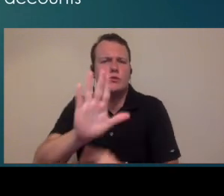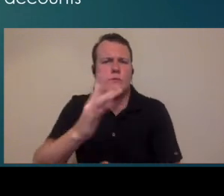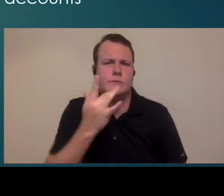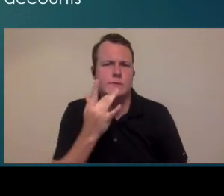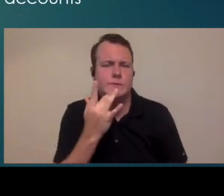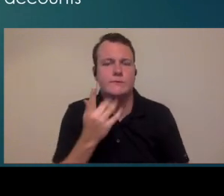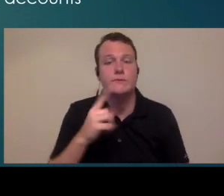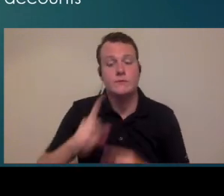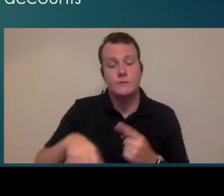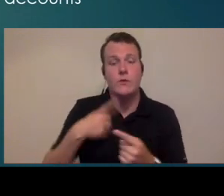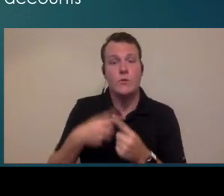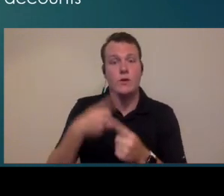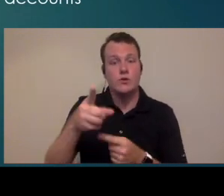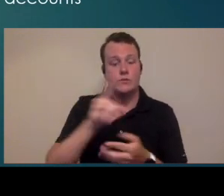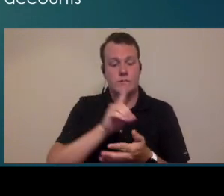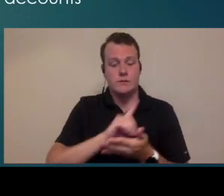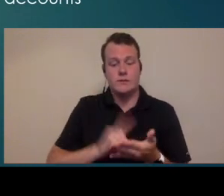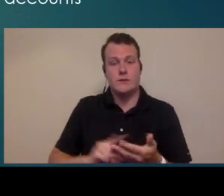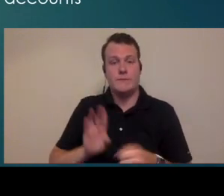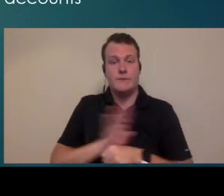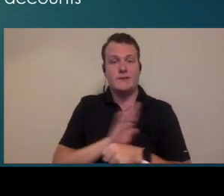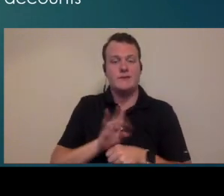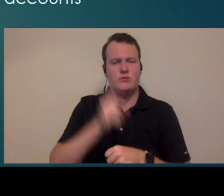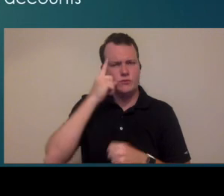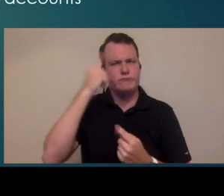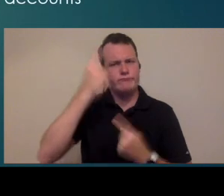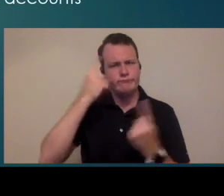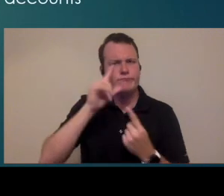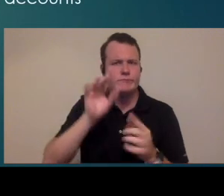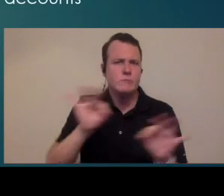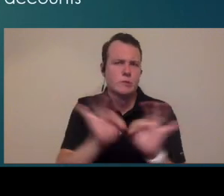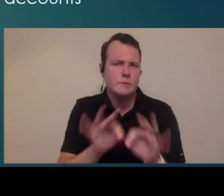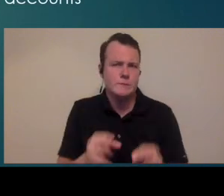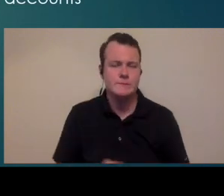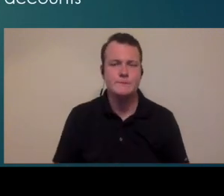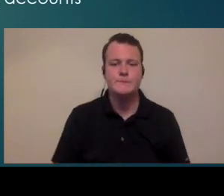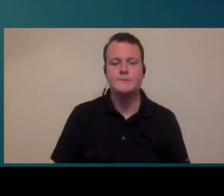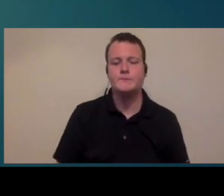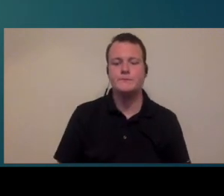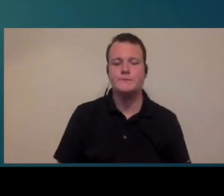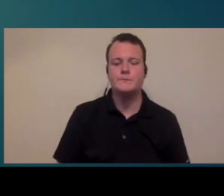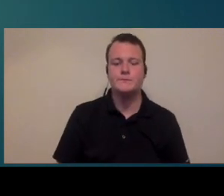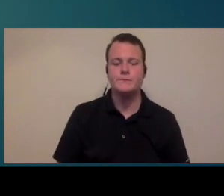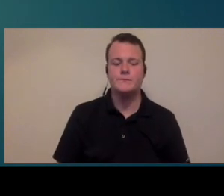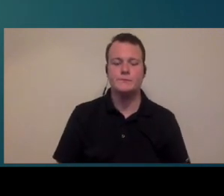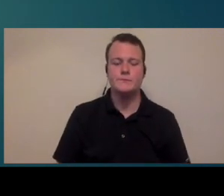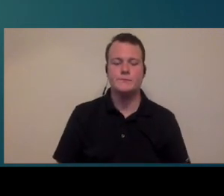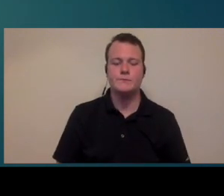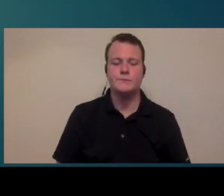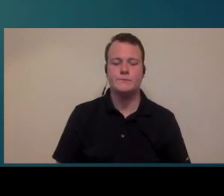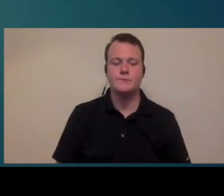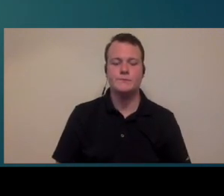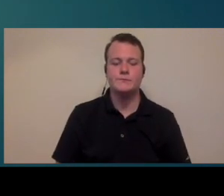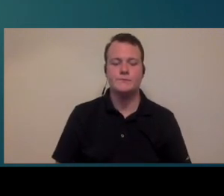that plan that's really something that's important to to look at next slide and